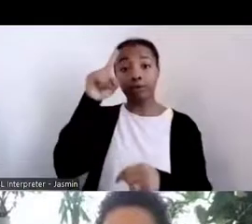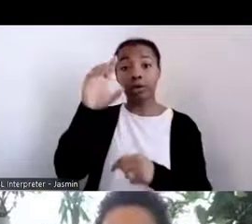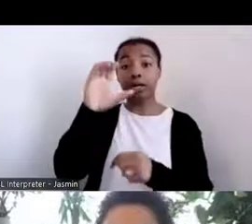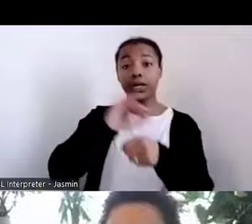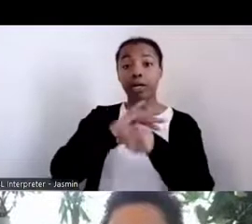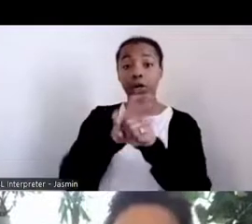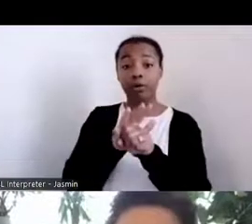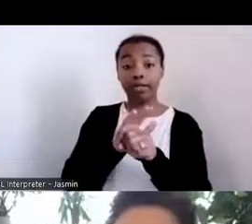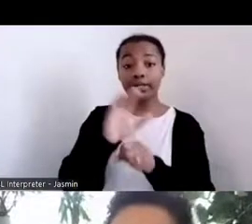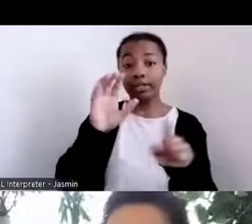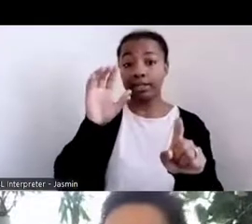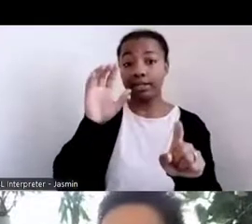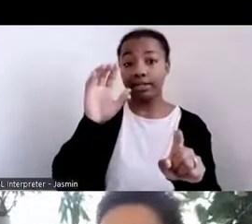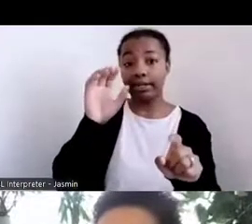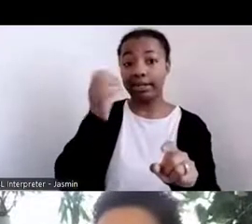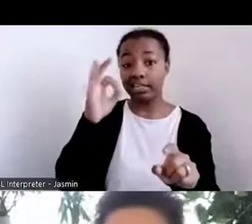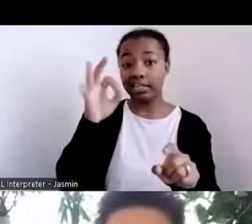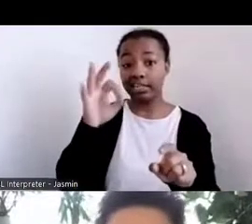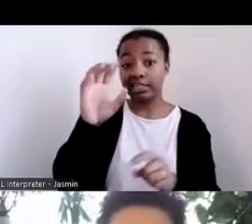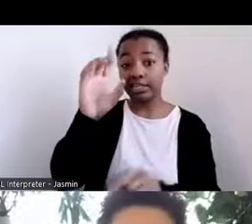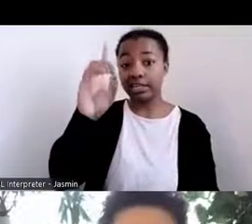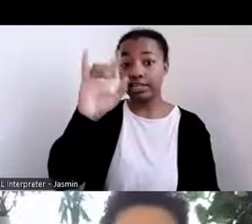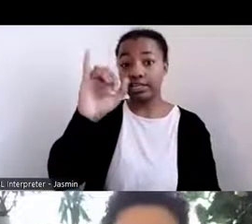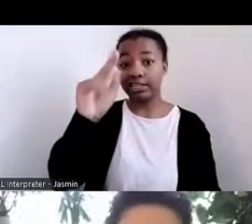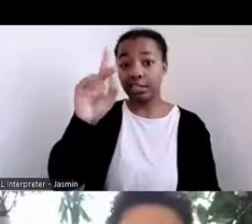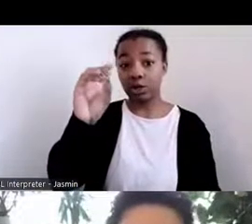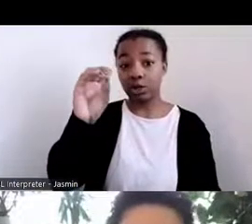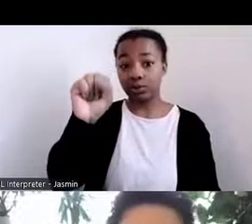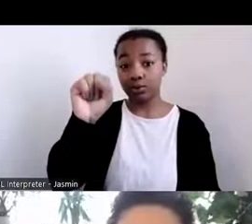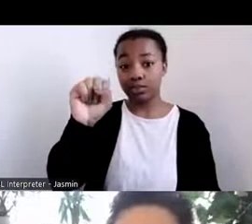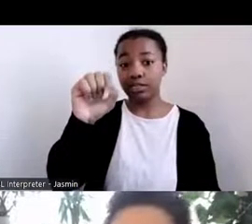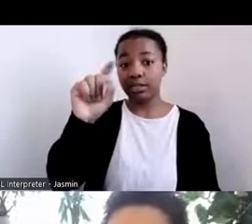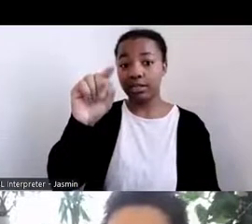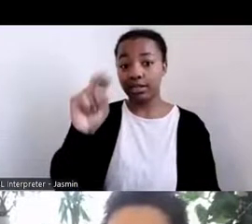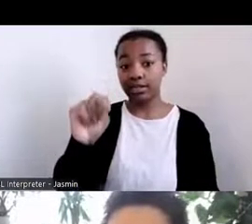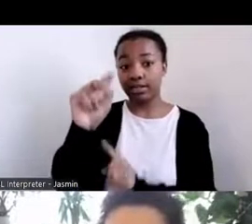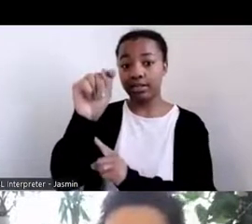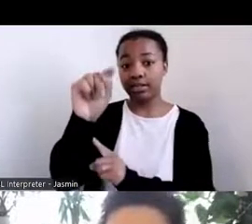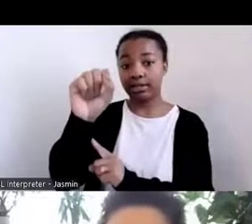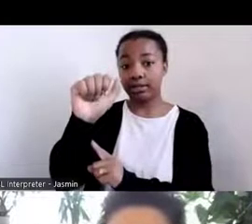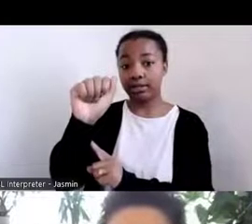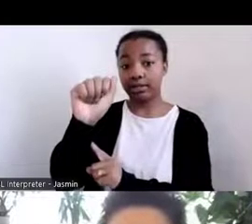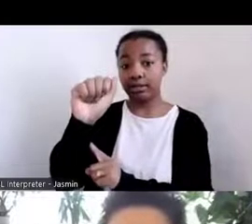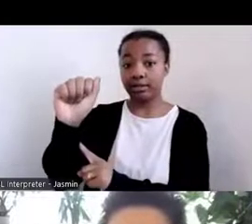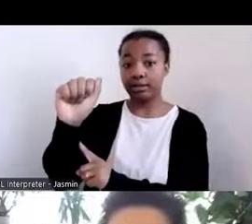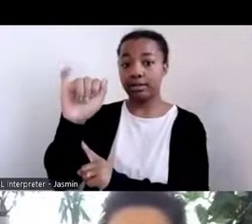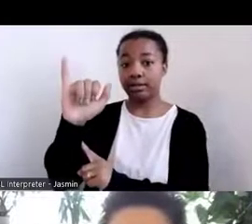Ntsaaígíí‑Náhást'éíts'aadah, that is the way that we reference COVID‑19.